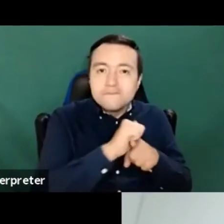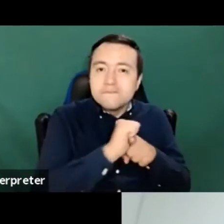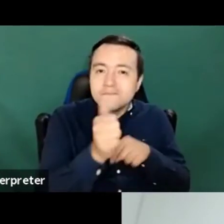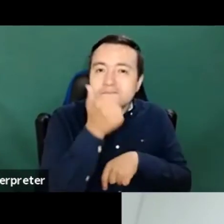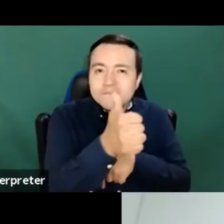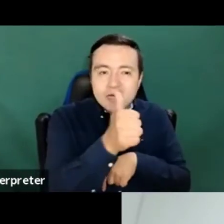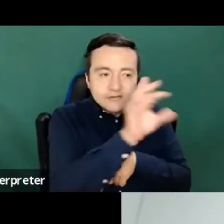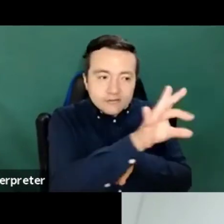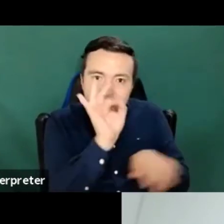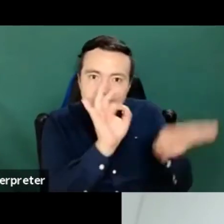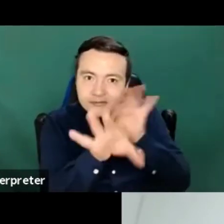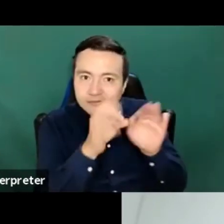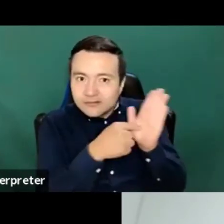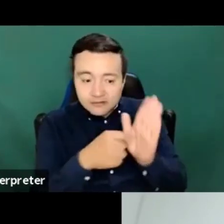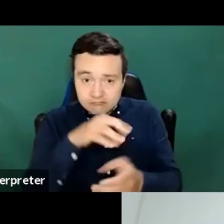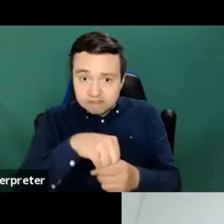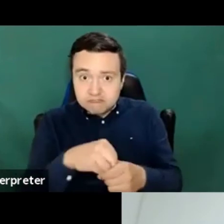the loop of what's what's happening.